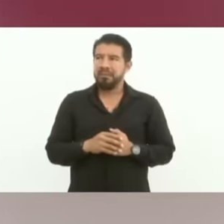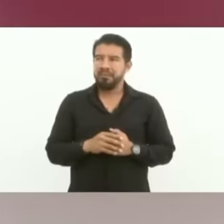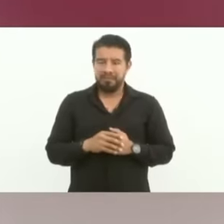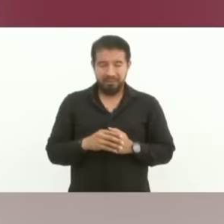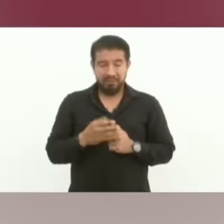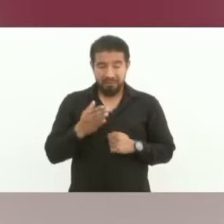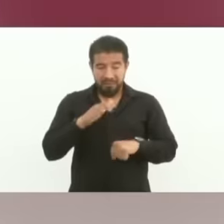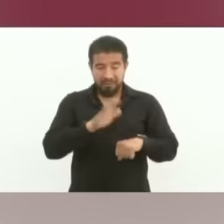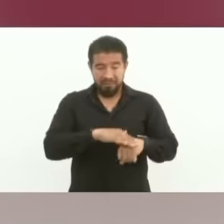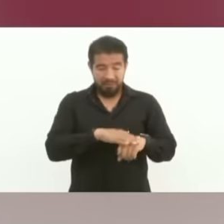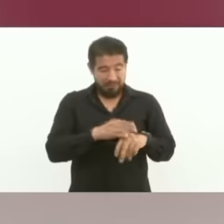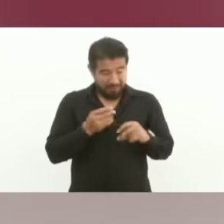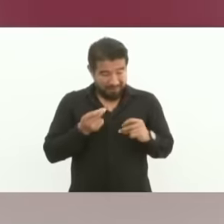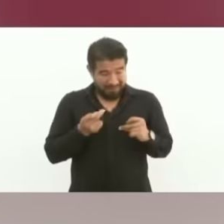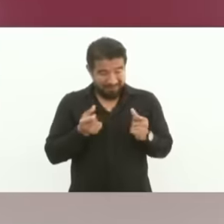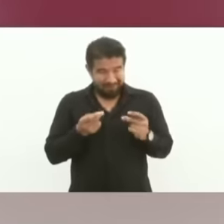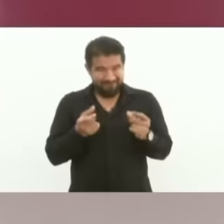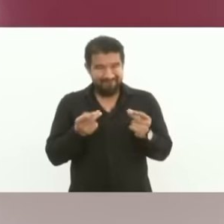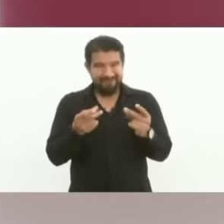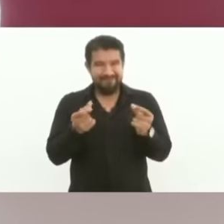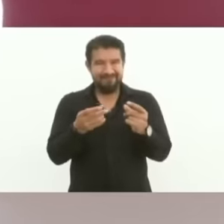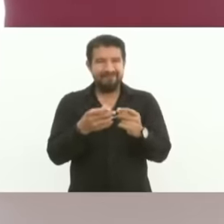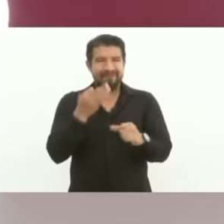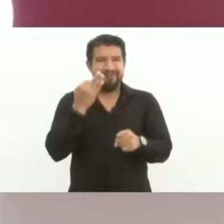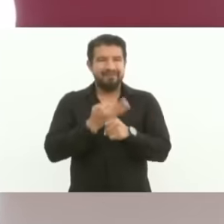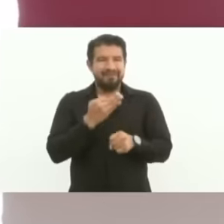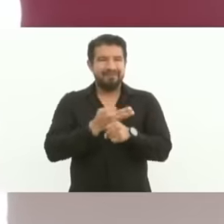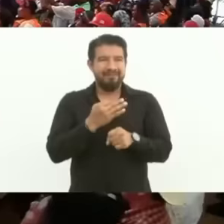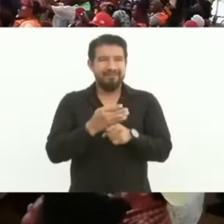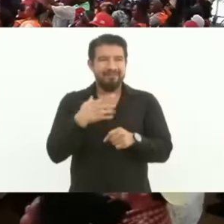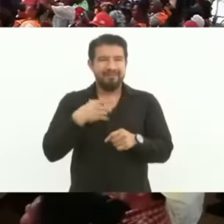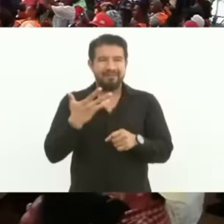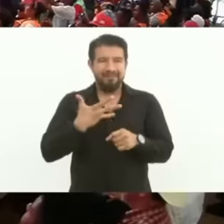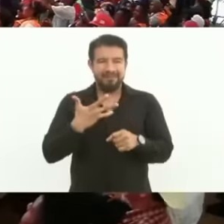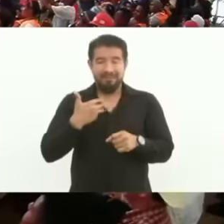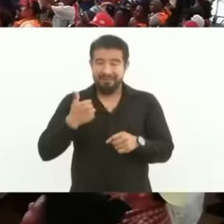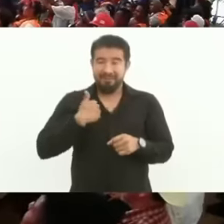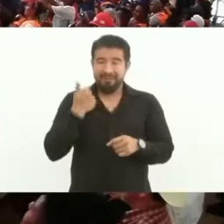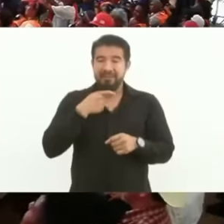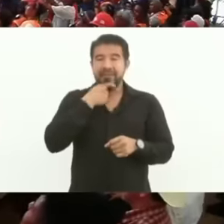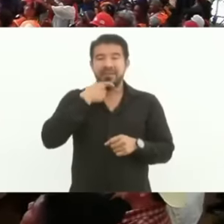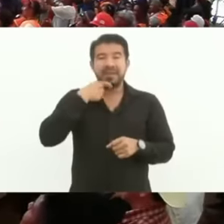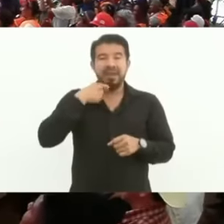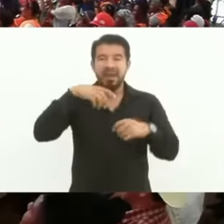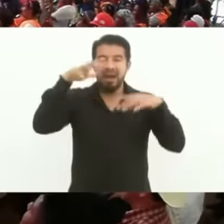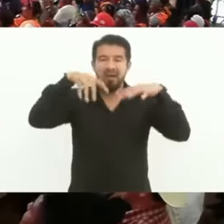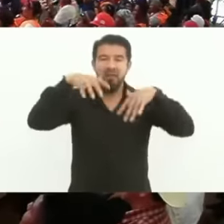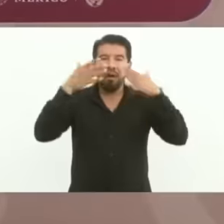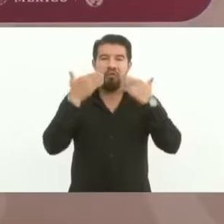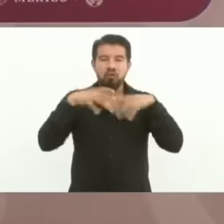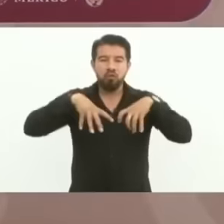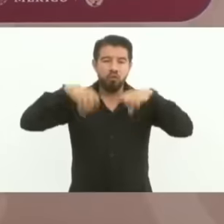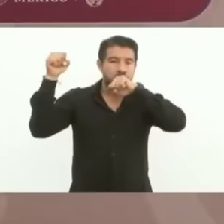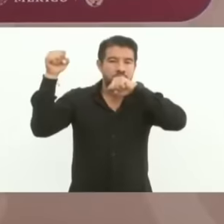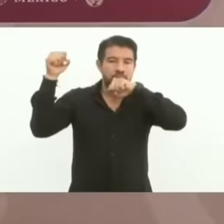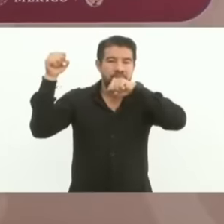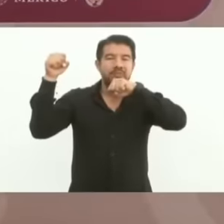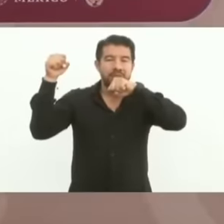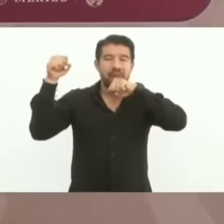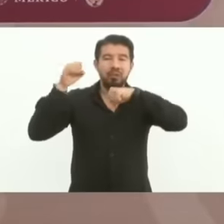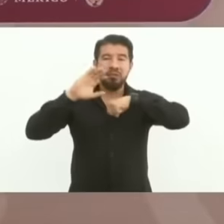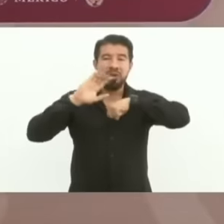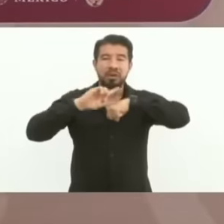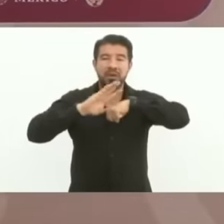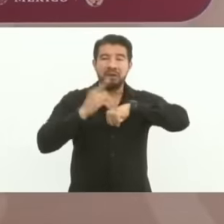to take advantage of the heat wave, right? Because later the water comes with more